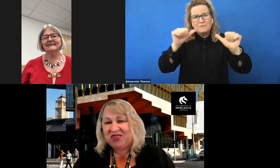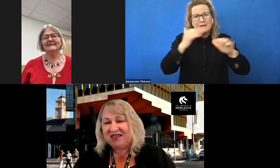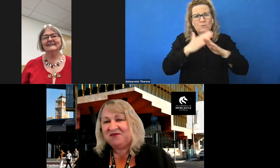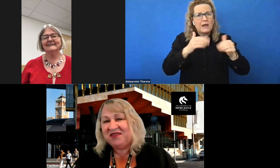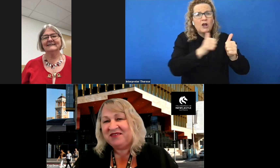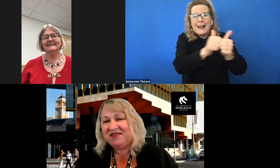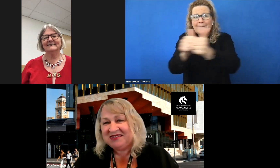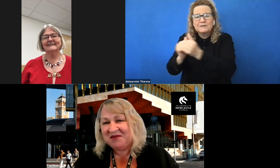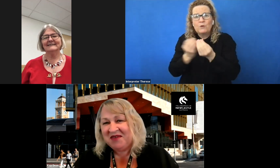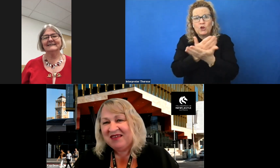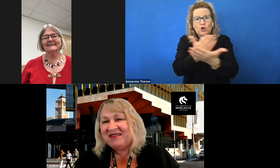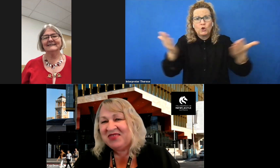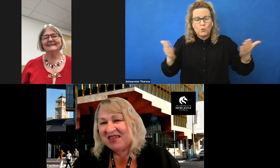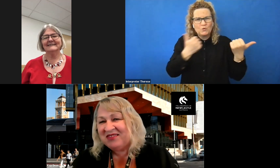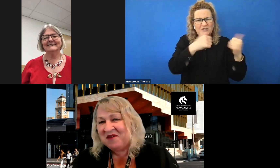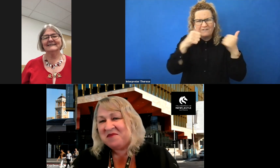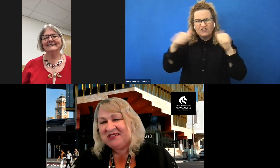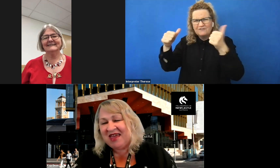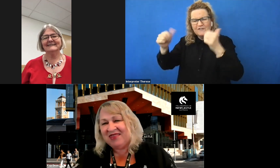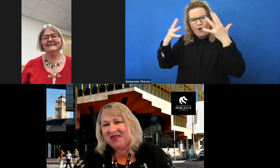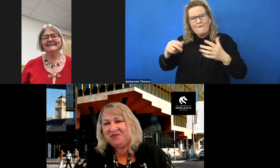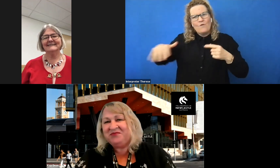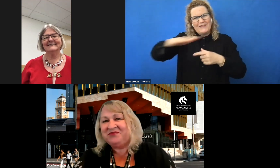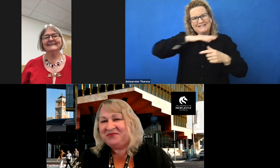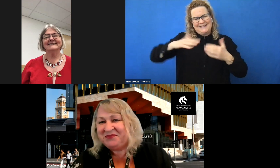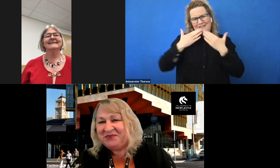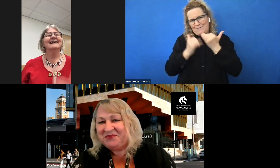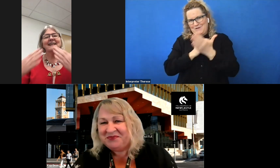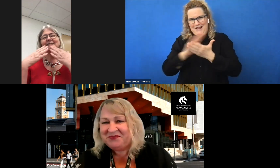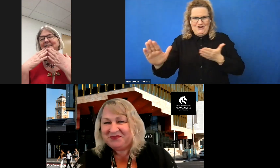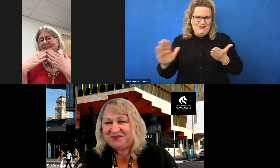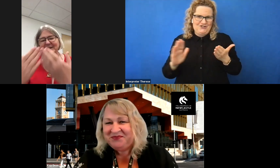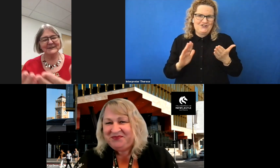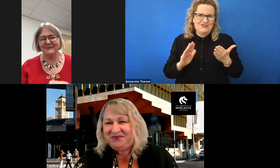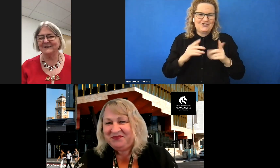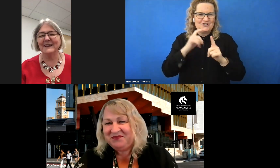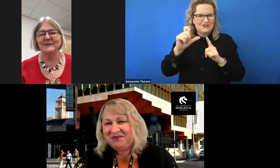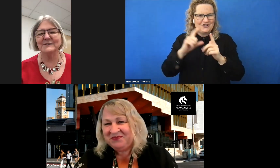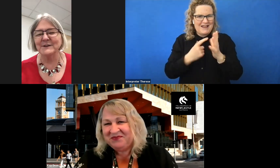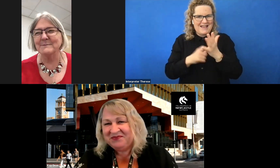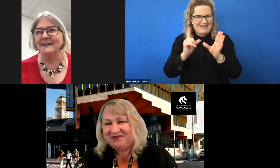things for the sector. So thanks very much, Cathy. CATHY: Thank you. Thank you very much,